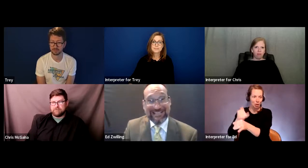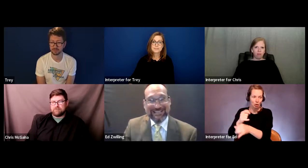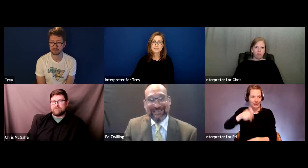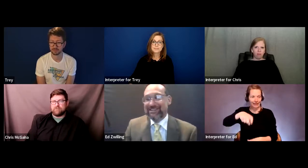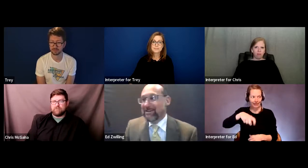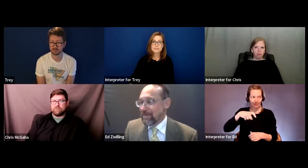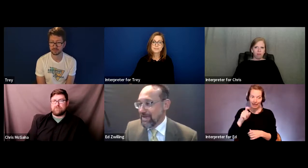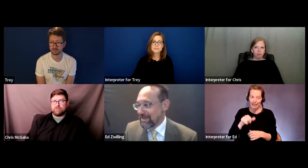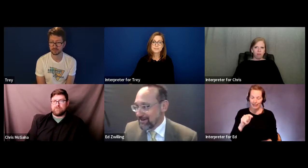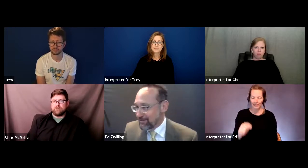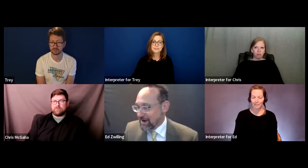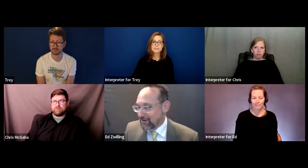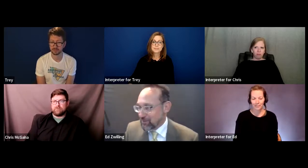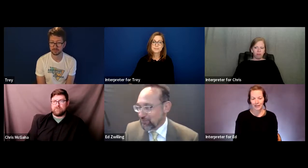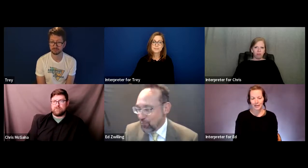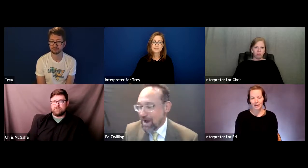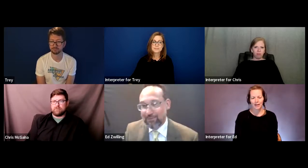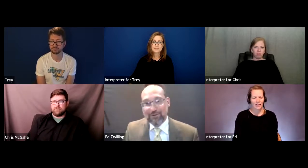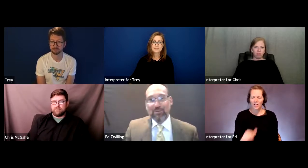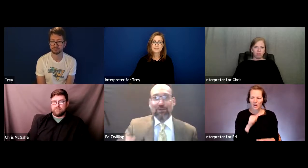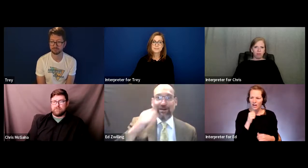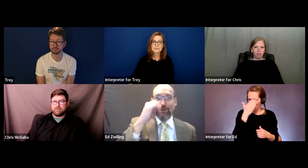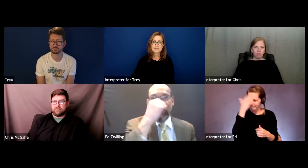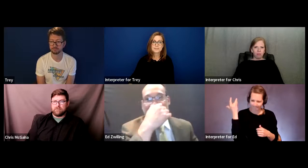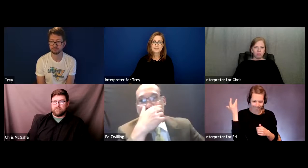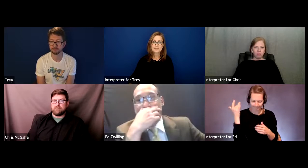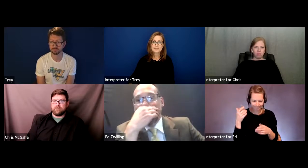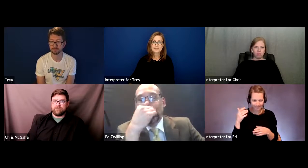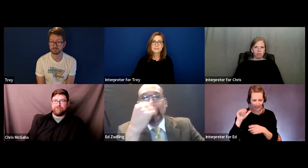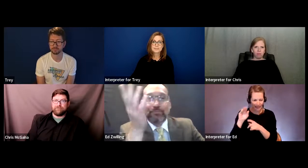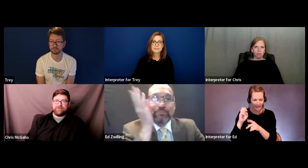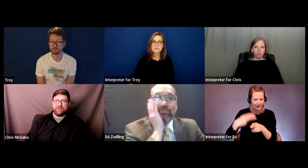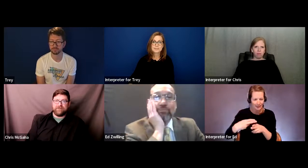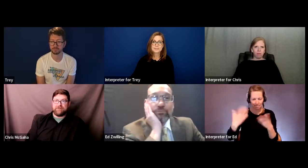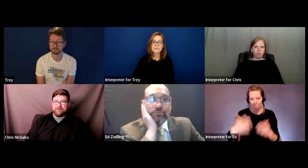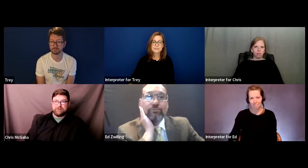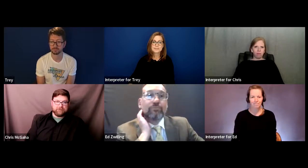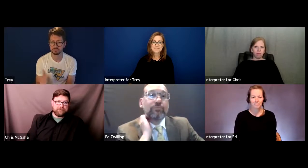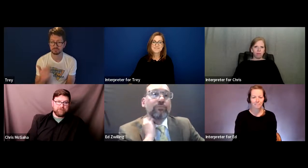needed it. I don't know why I'm drawing a blank on the case.